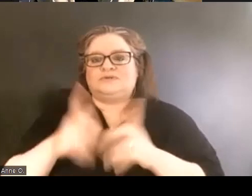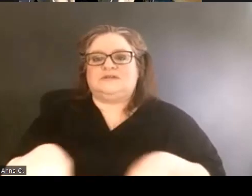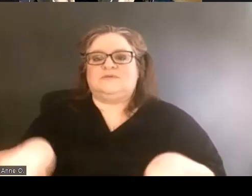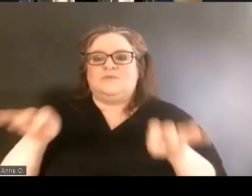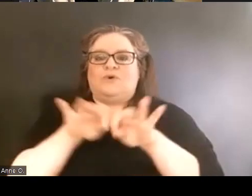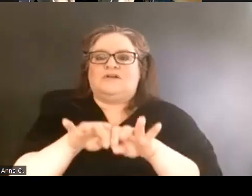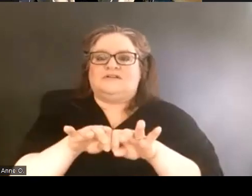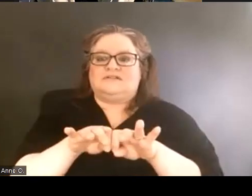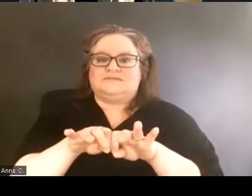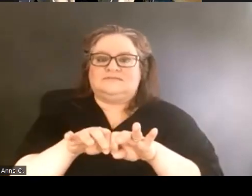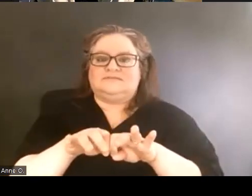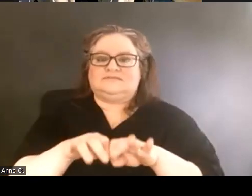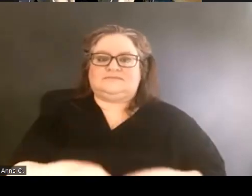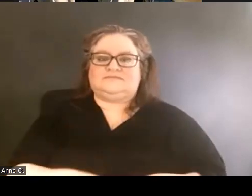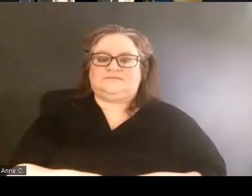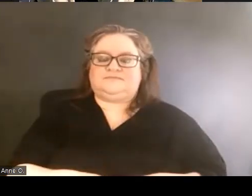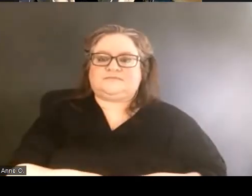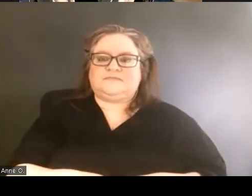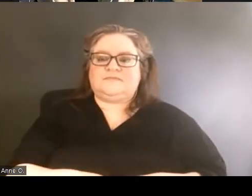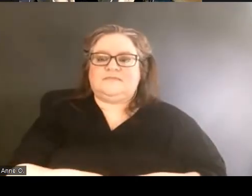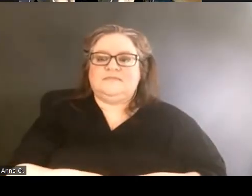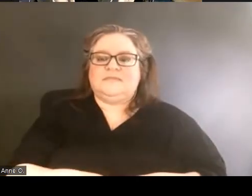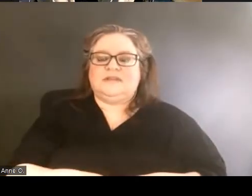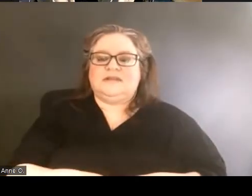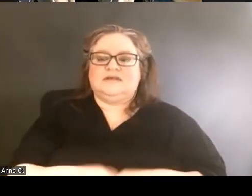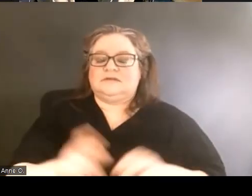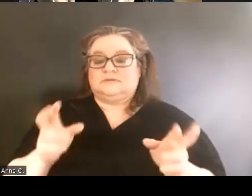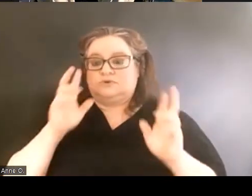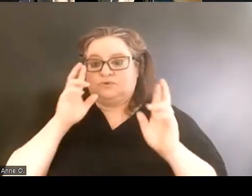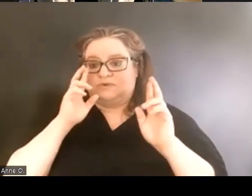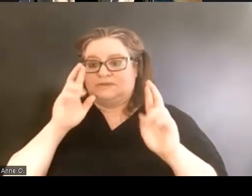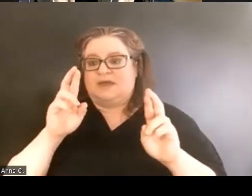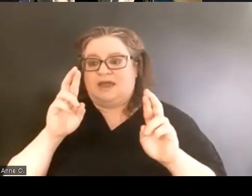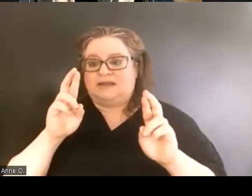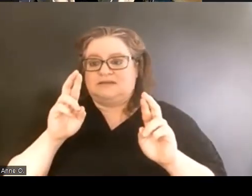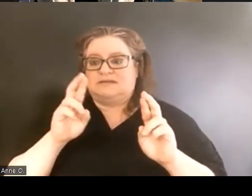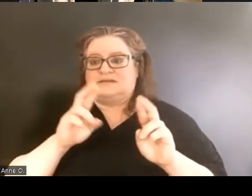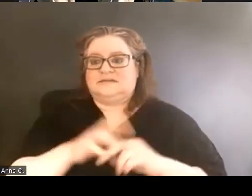is to respect the desires of the community.